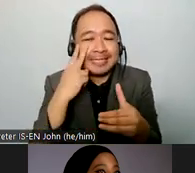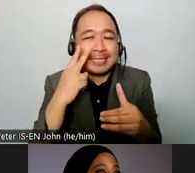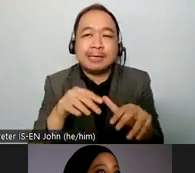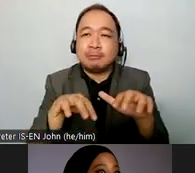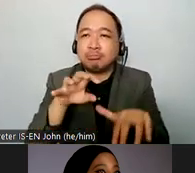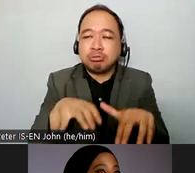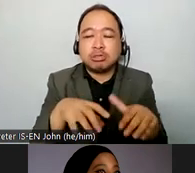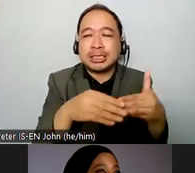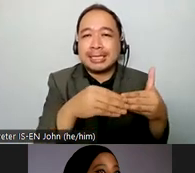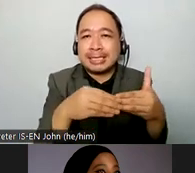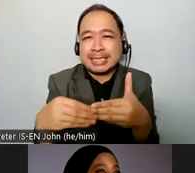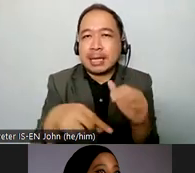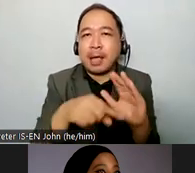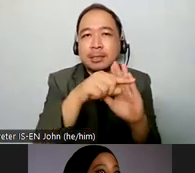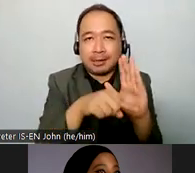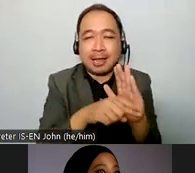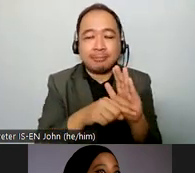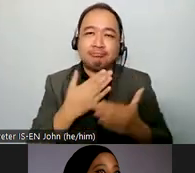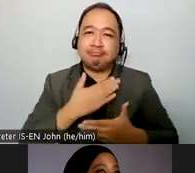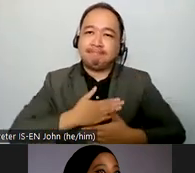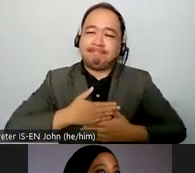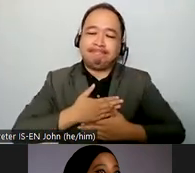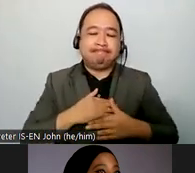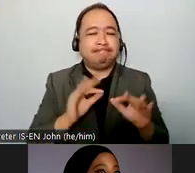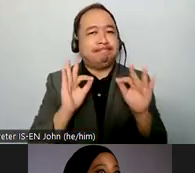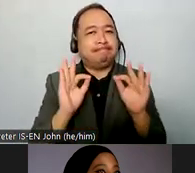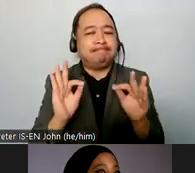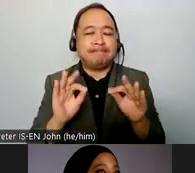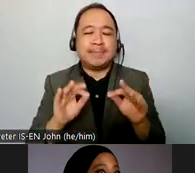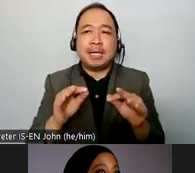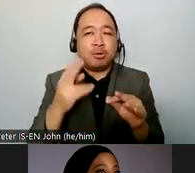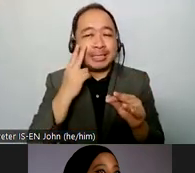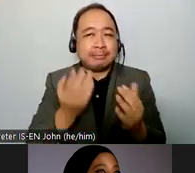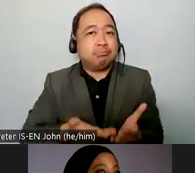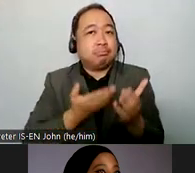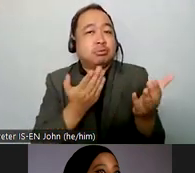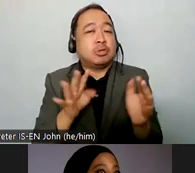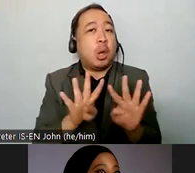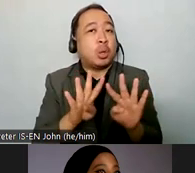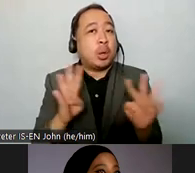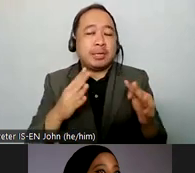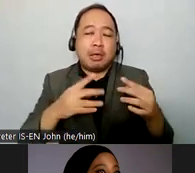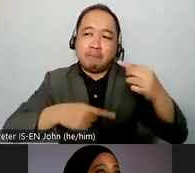the committee on on on all the processes involved uh we thank you all for being part of the